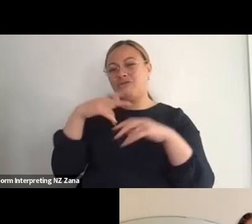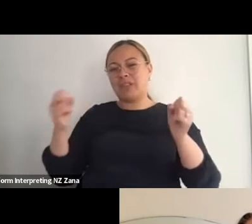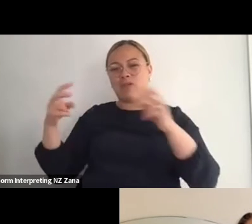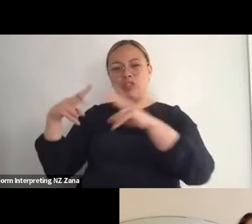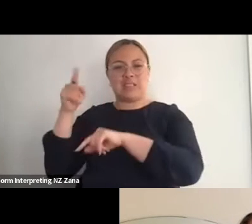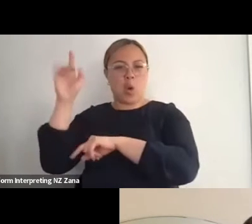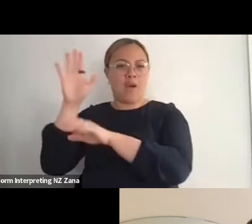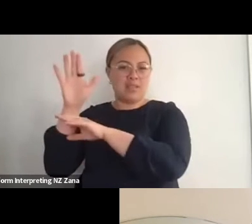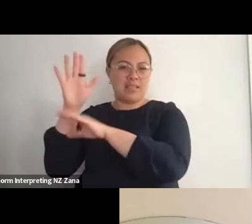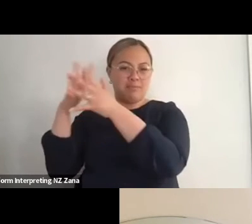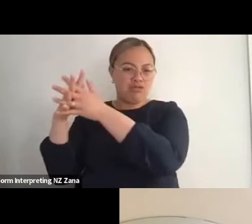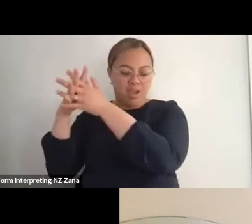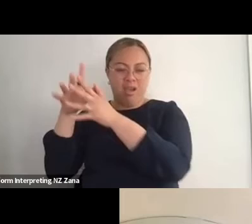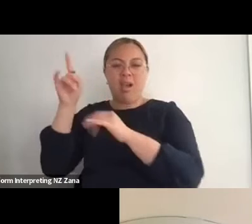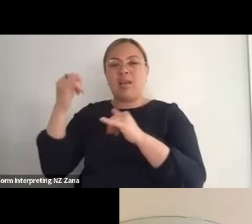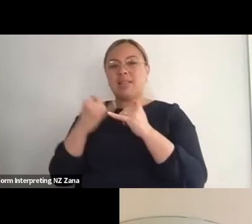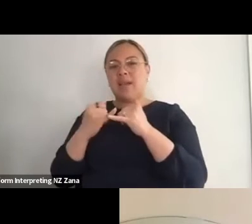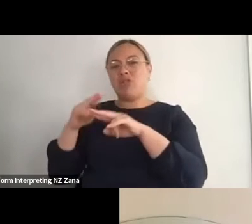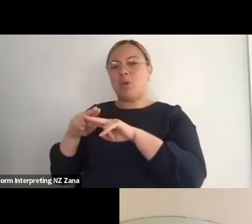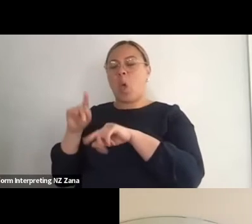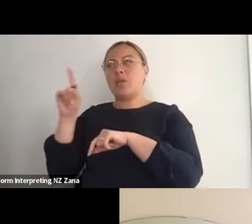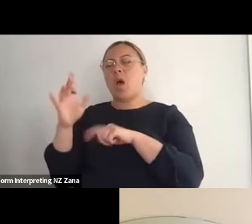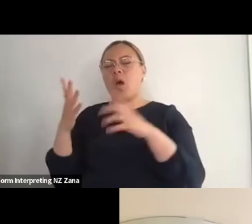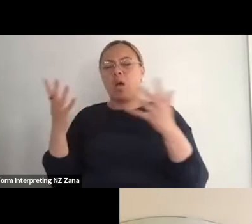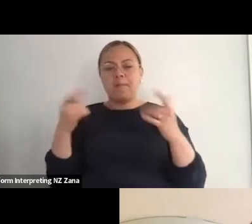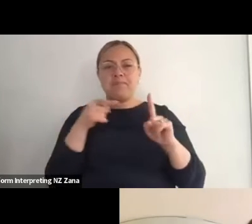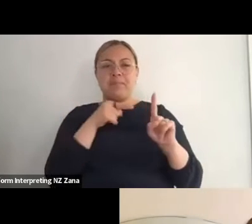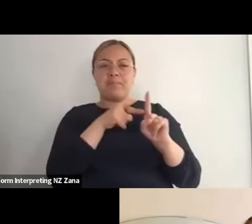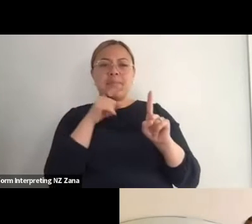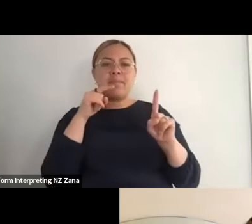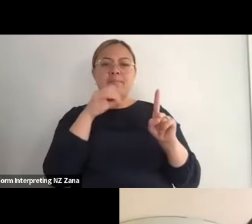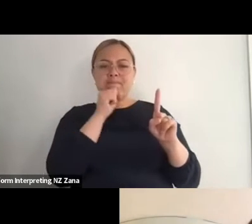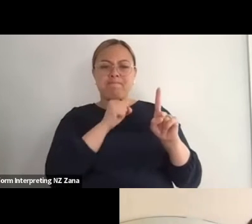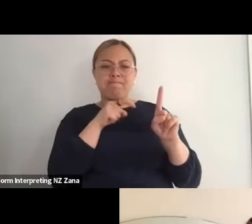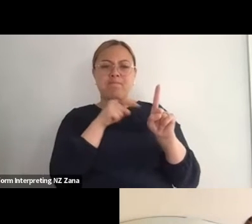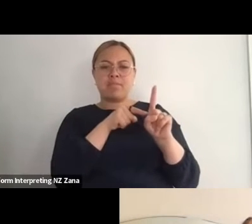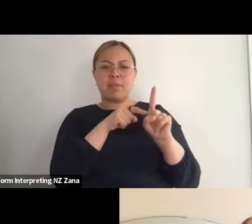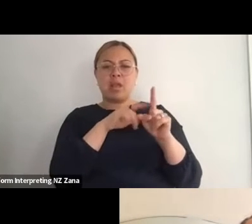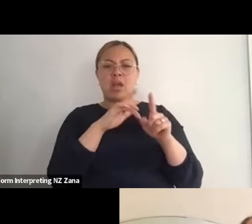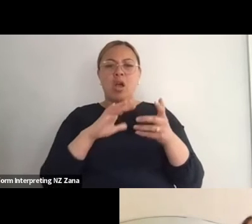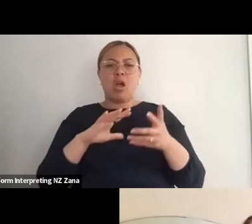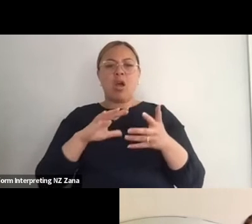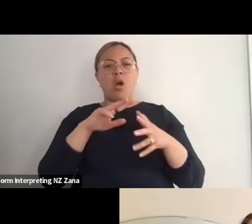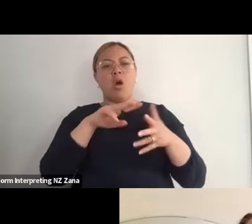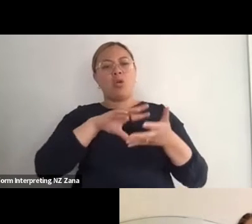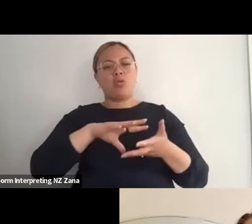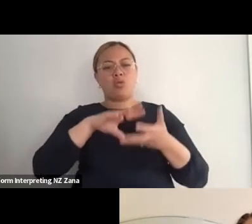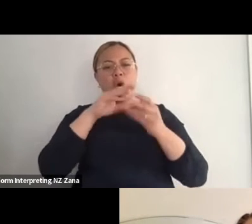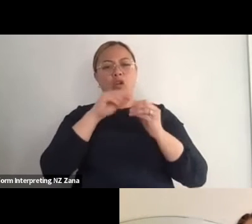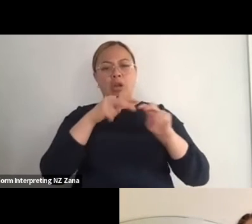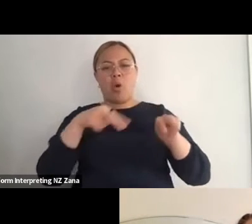and Berlin, and was kind of what - he was the choreographer that sort of got me fascinated